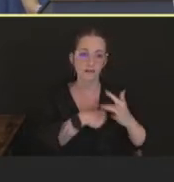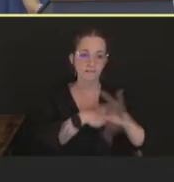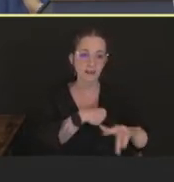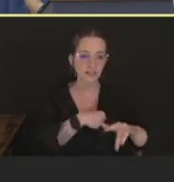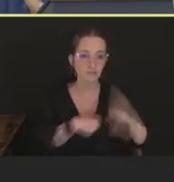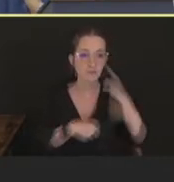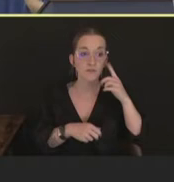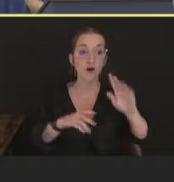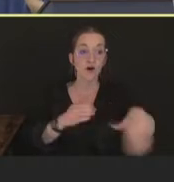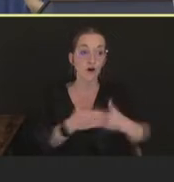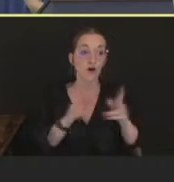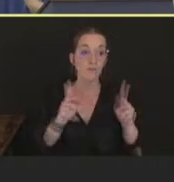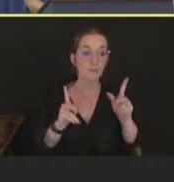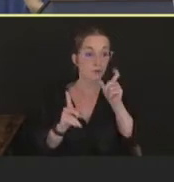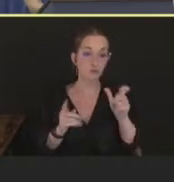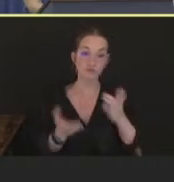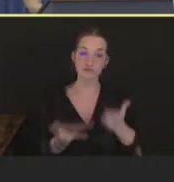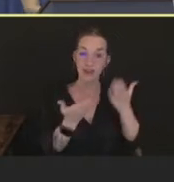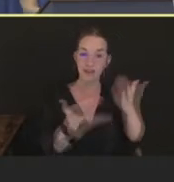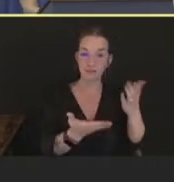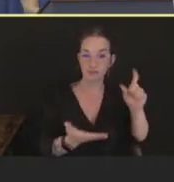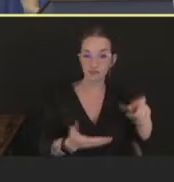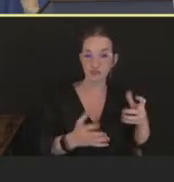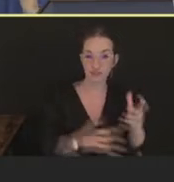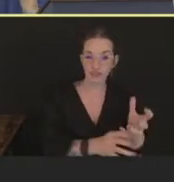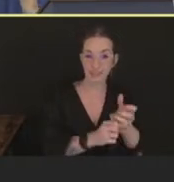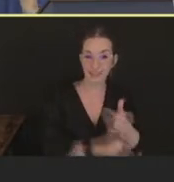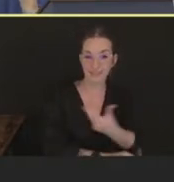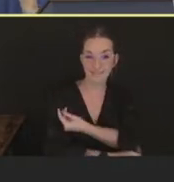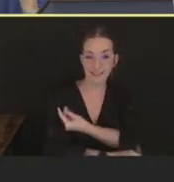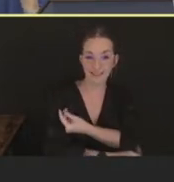And then, this next slide, I’m going to talk about those recommendations. Next slide.